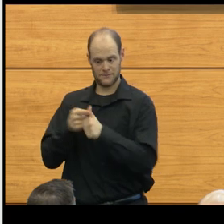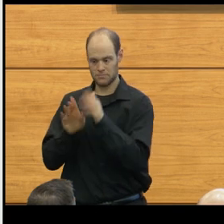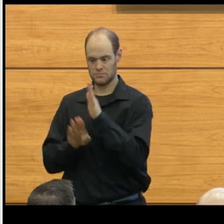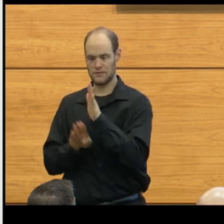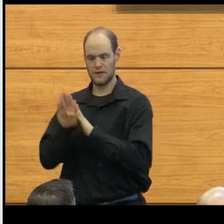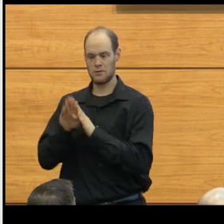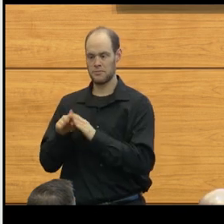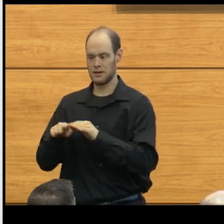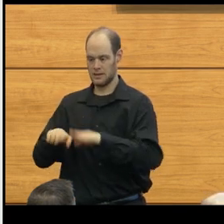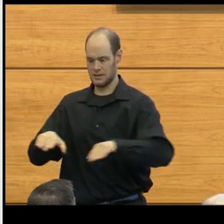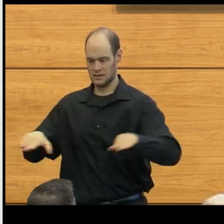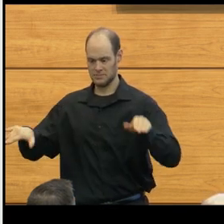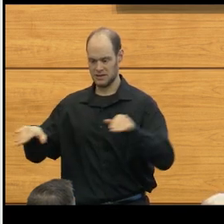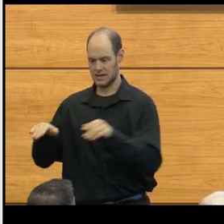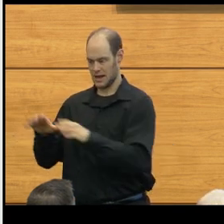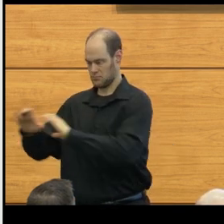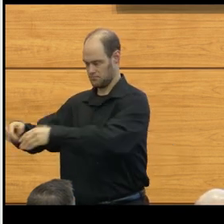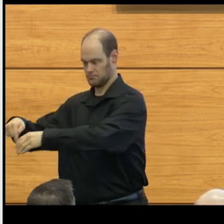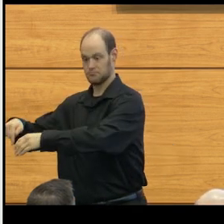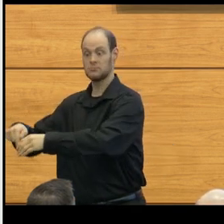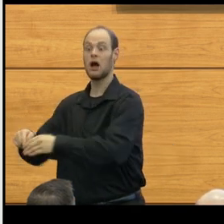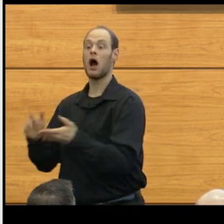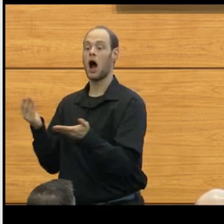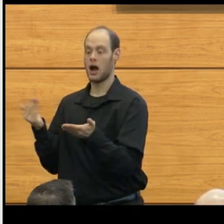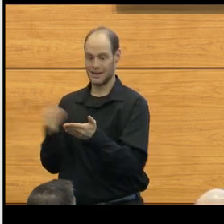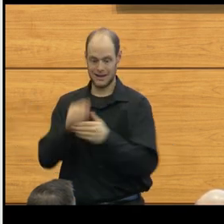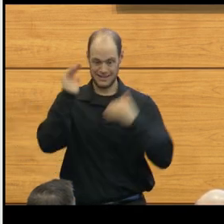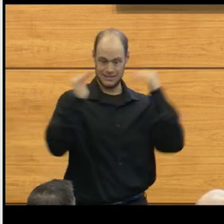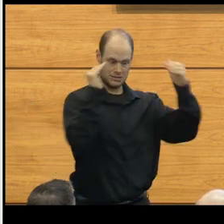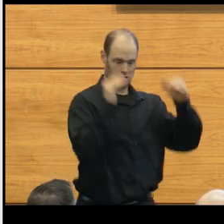in the pediatric side, but we did it again also on the adult side.